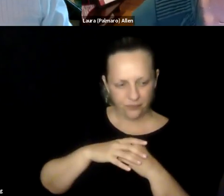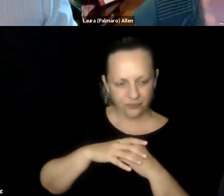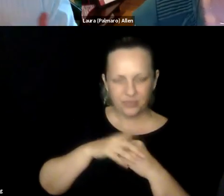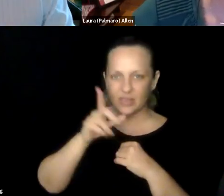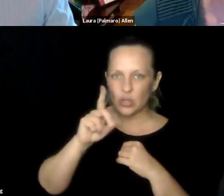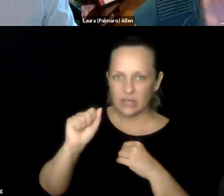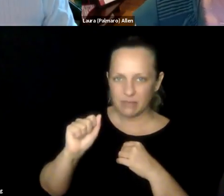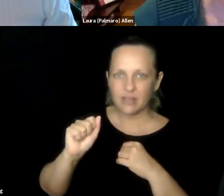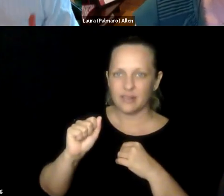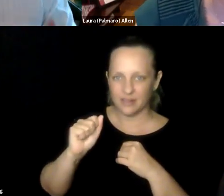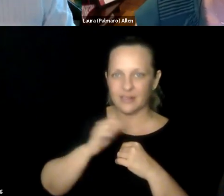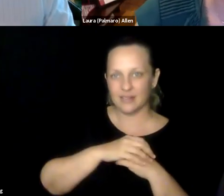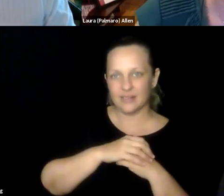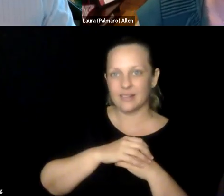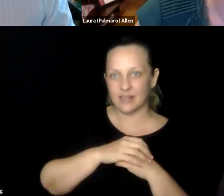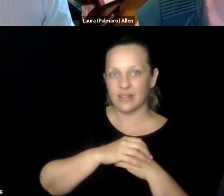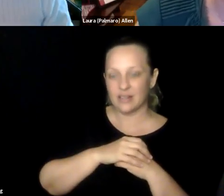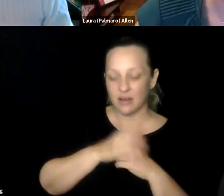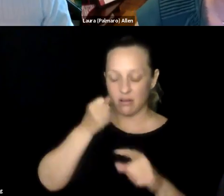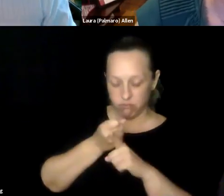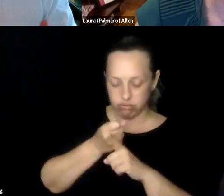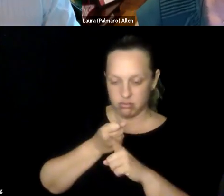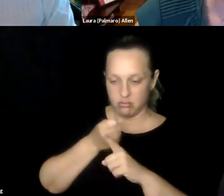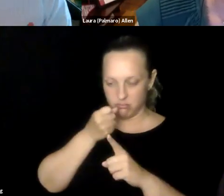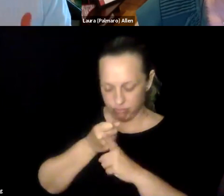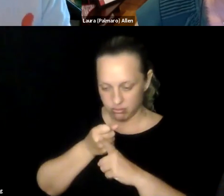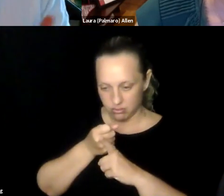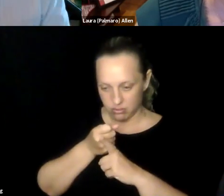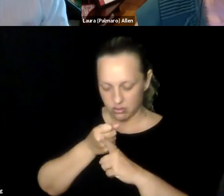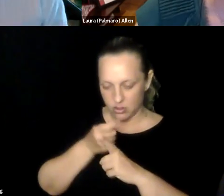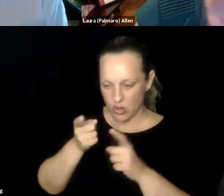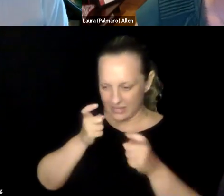Just flipping back, to some of the words you said,